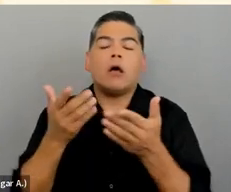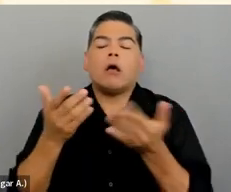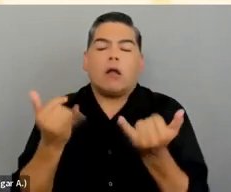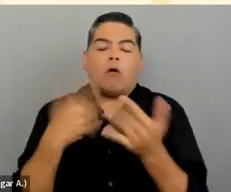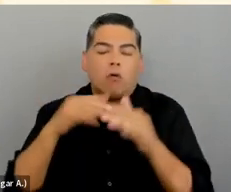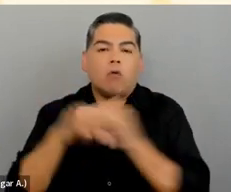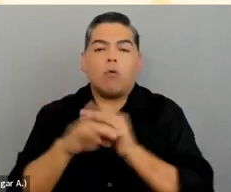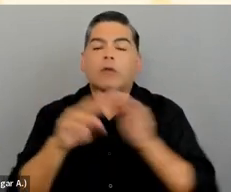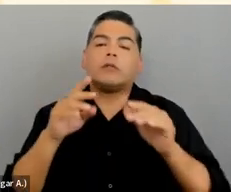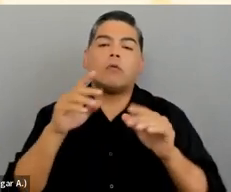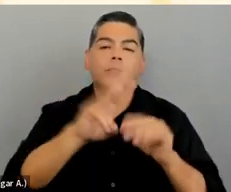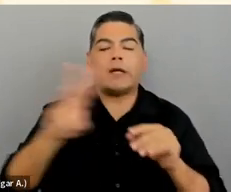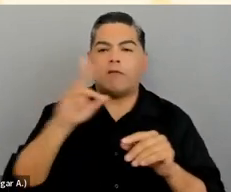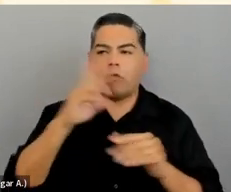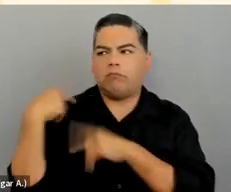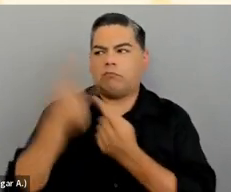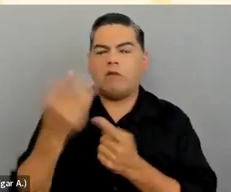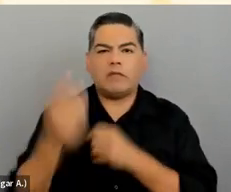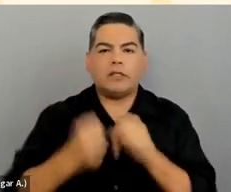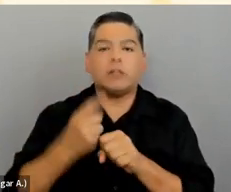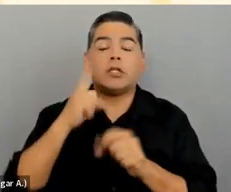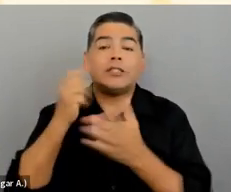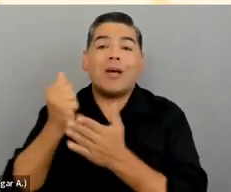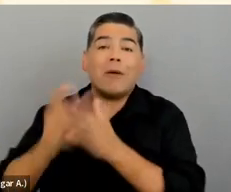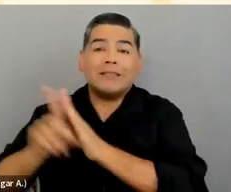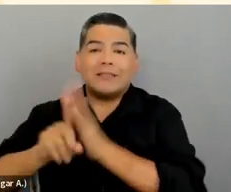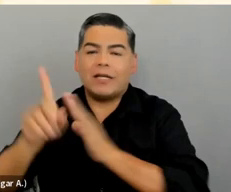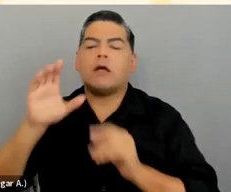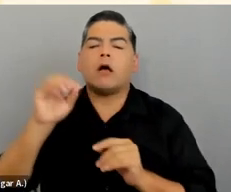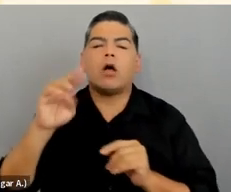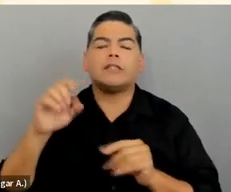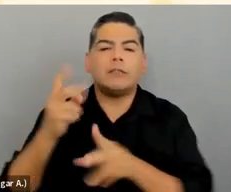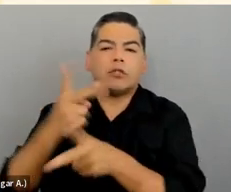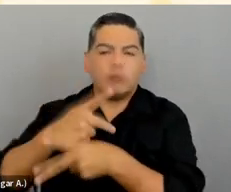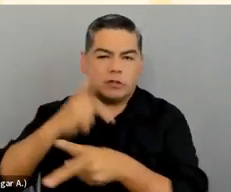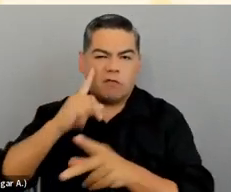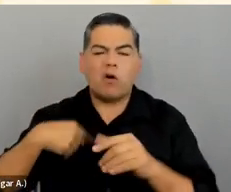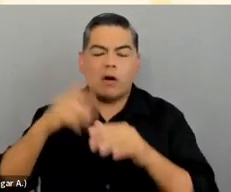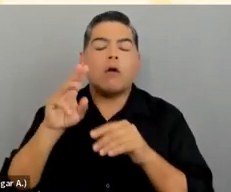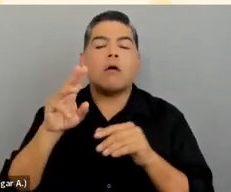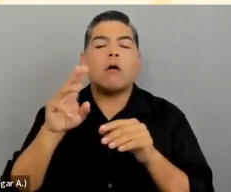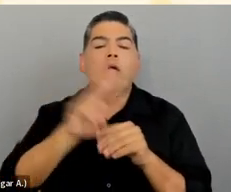She also coaches designers, developers, and content producers on best practices for meeting web accessibility guidelines.